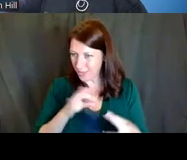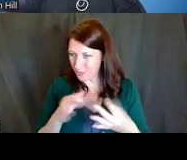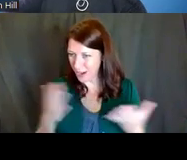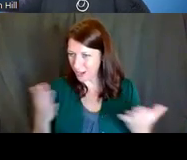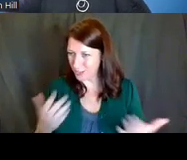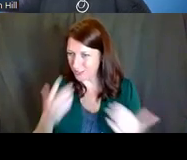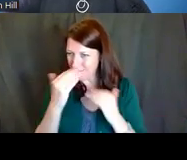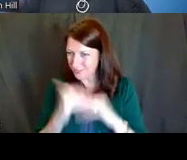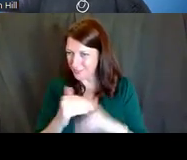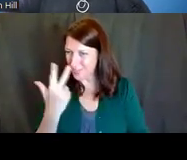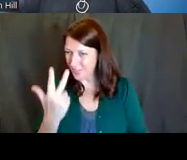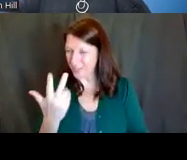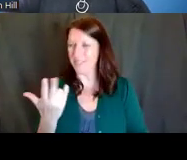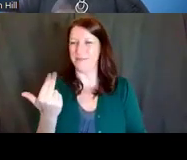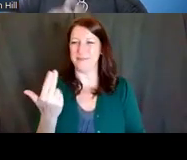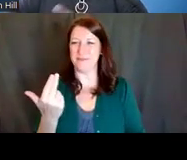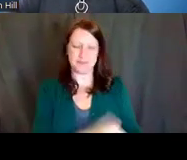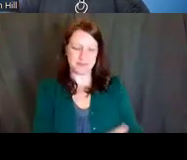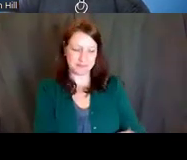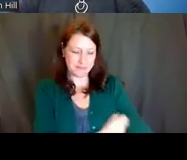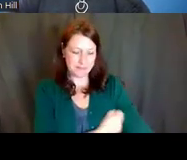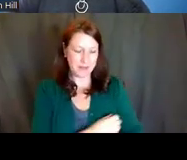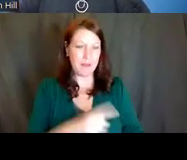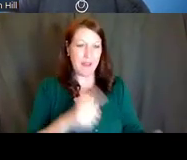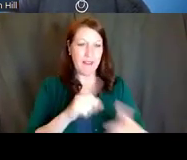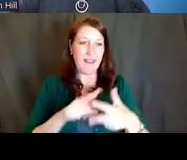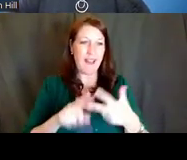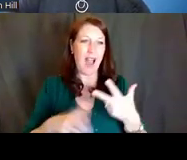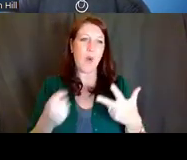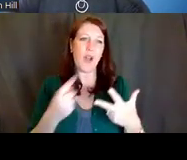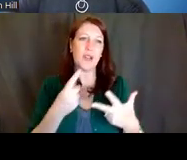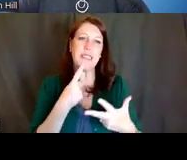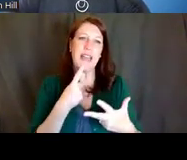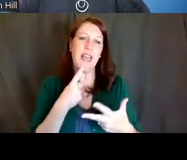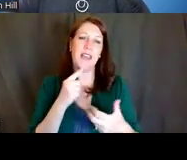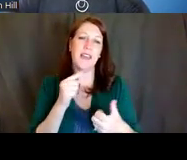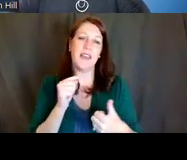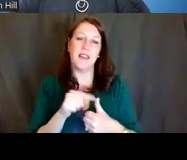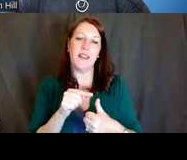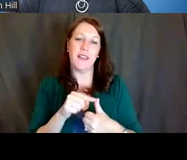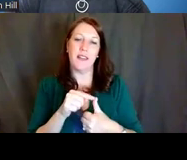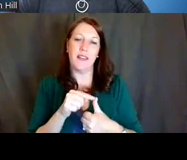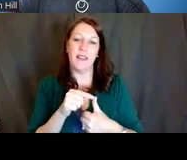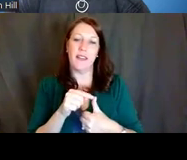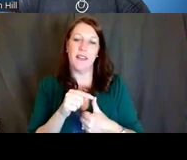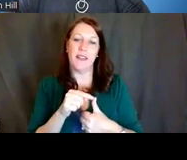What I do want to say, and it is, as I said before,